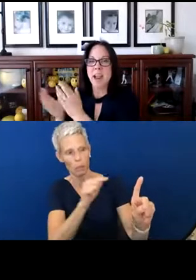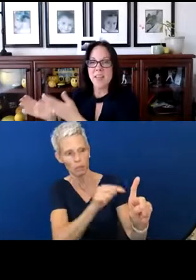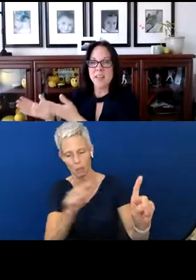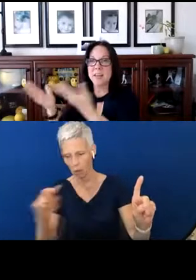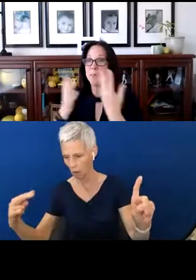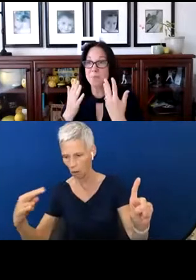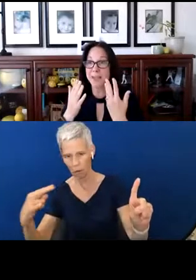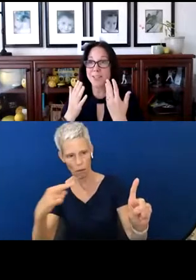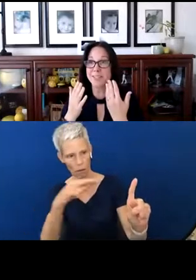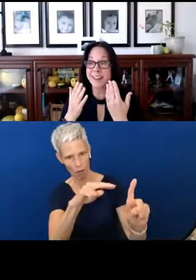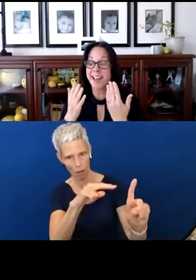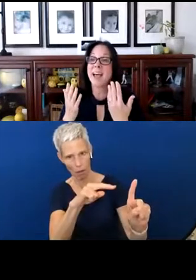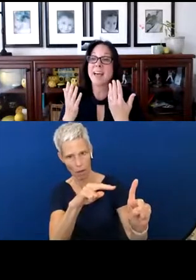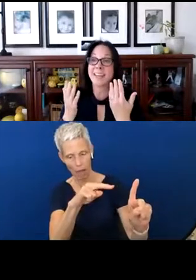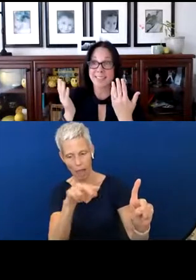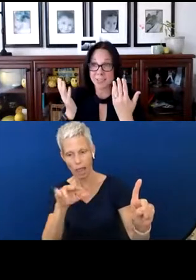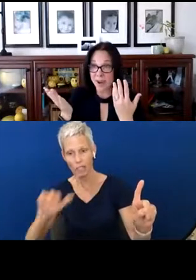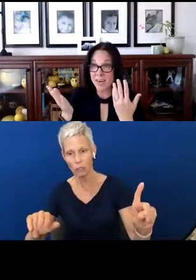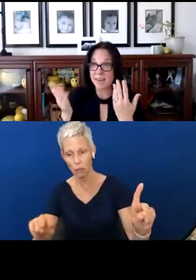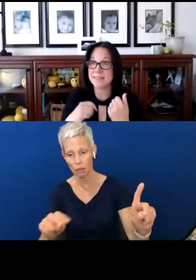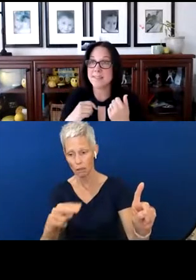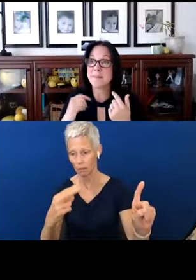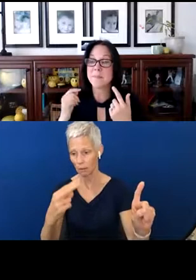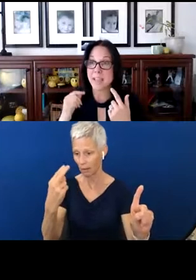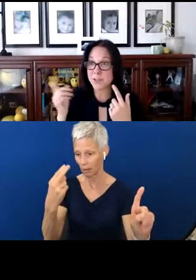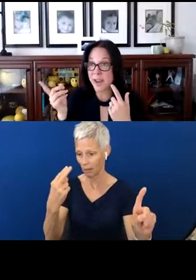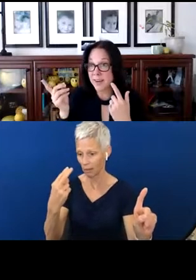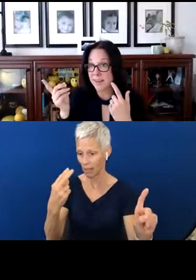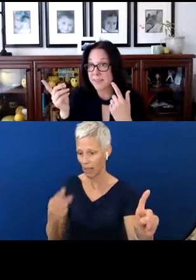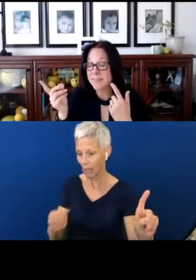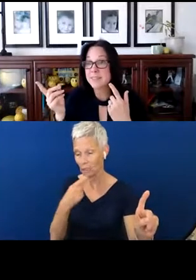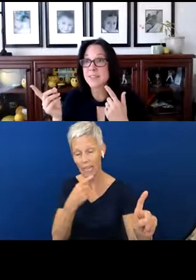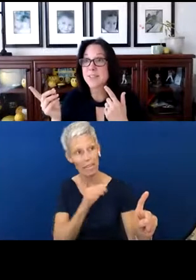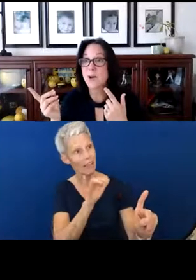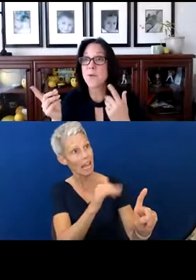And then coming back to you say, “That's Granny. That's Granny.” So